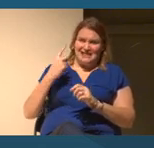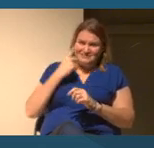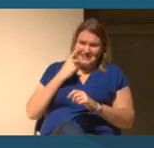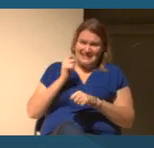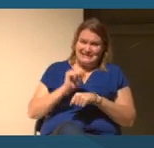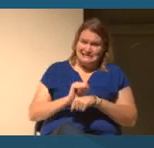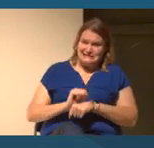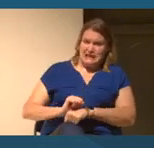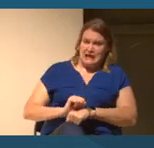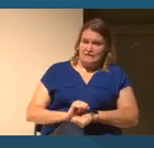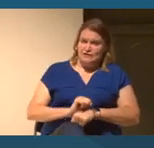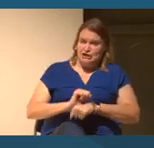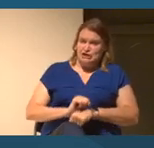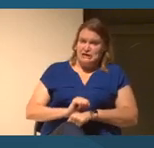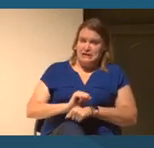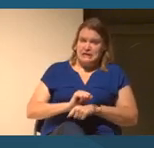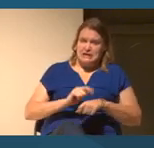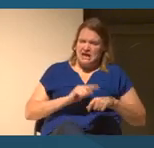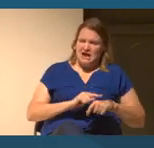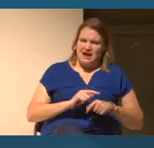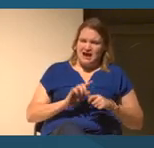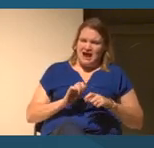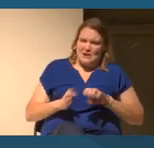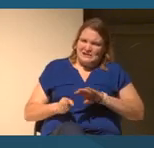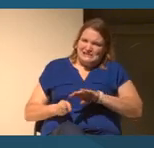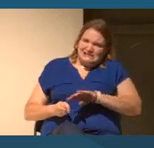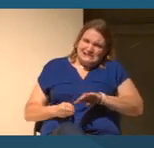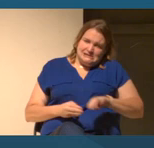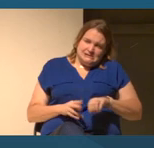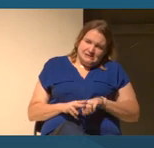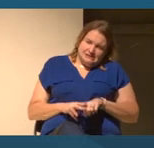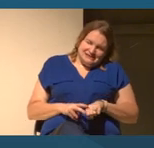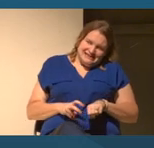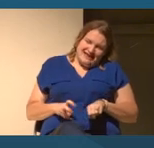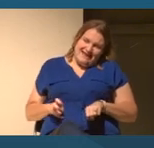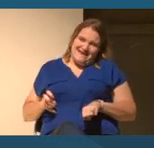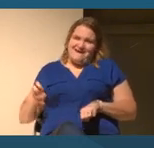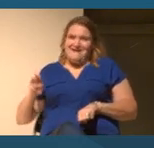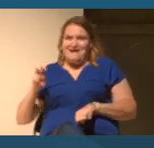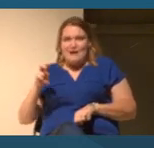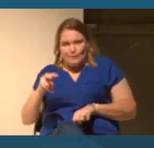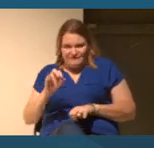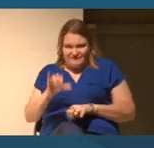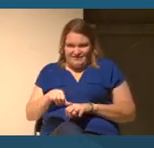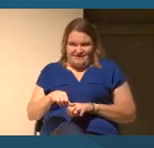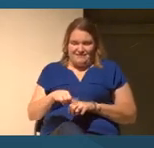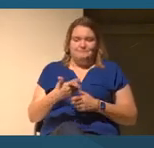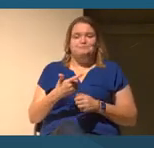of second hand citizenship or enslavement. I worked on an exhibition in 1990.